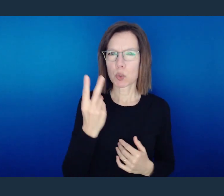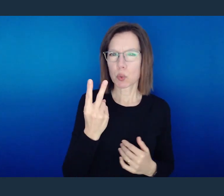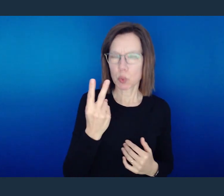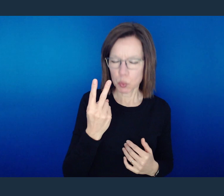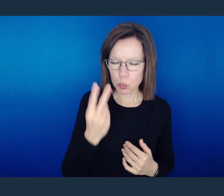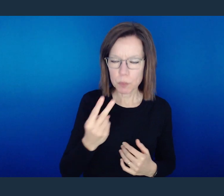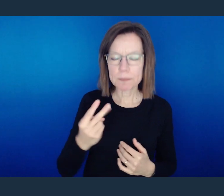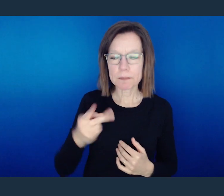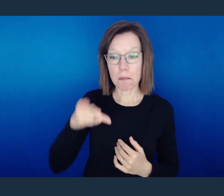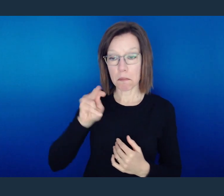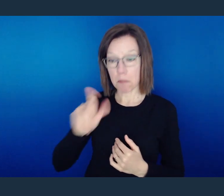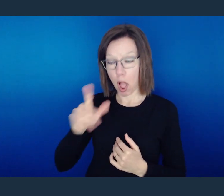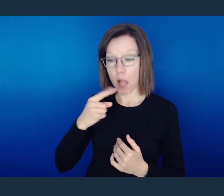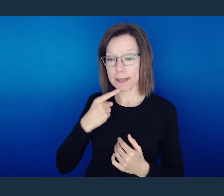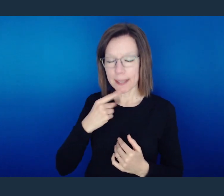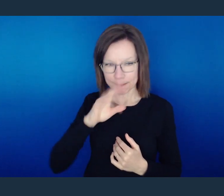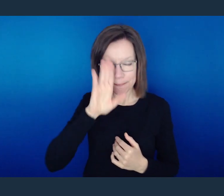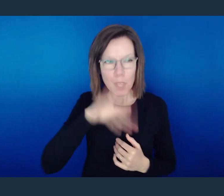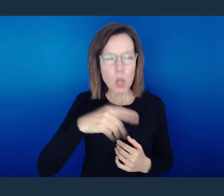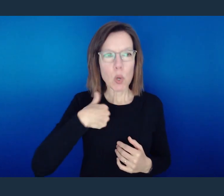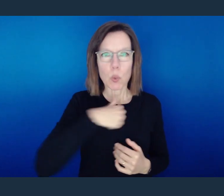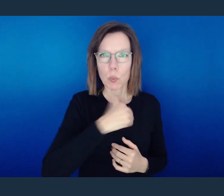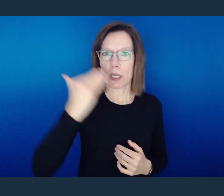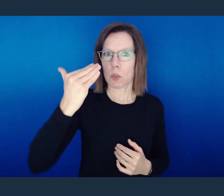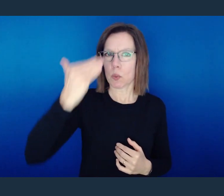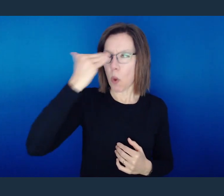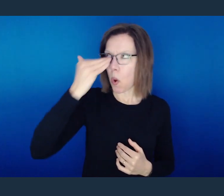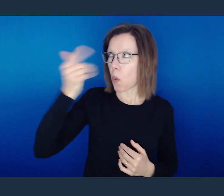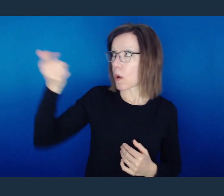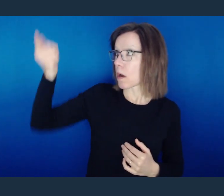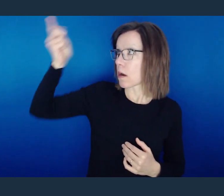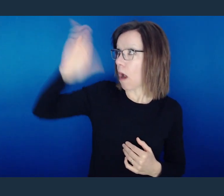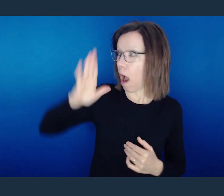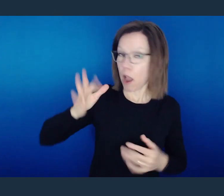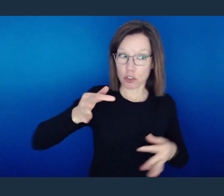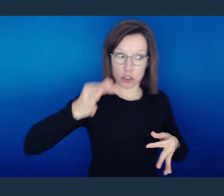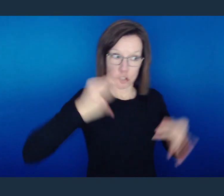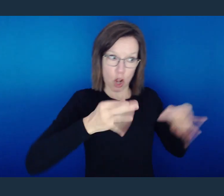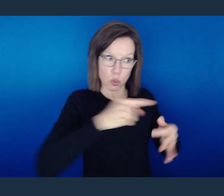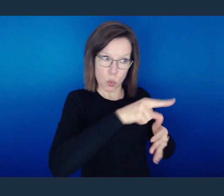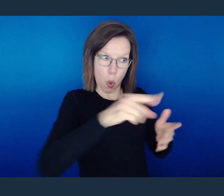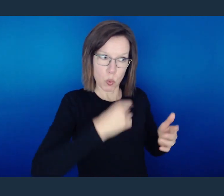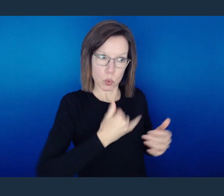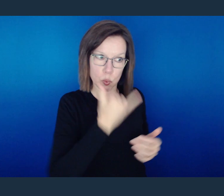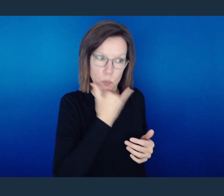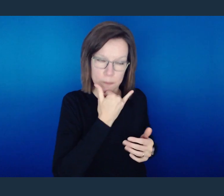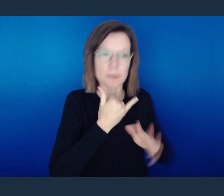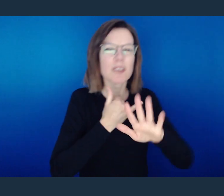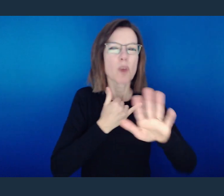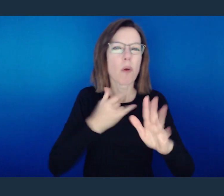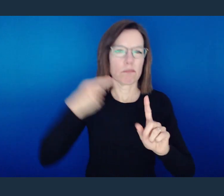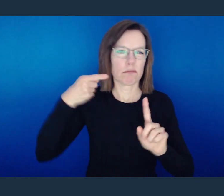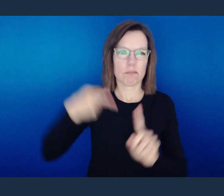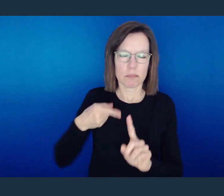In verse 2, Paul goes further and says "We know that the judgment of God rightly falls on those who practice such things."